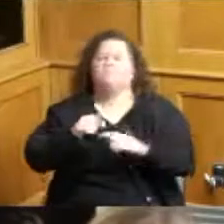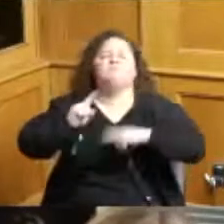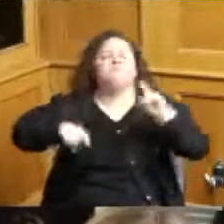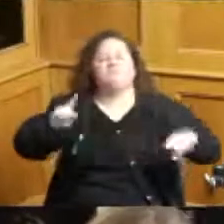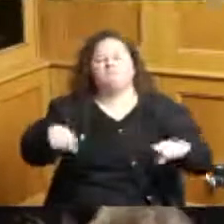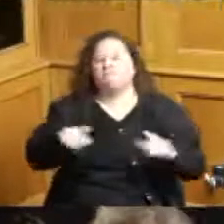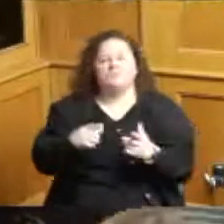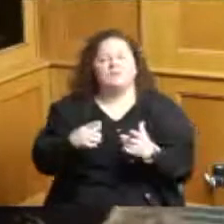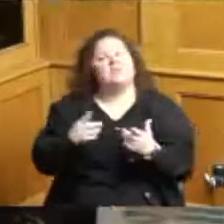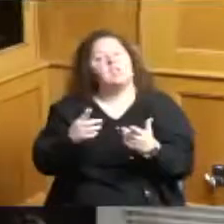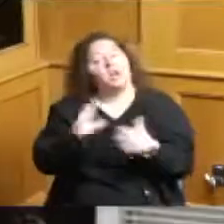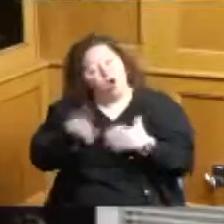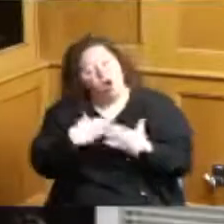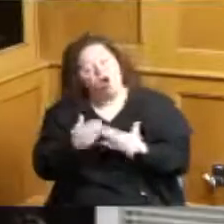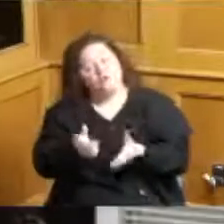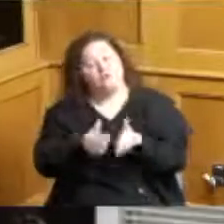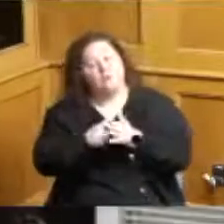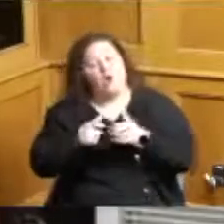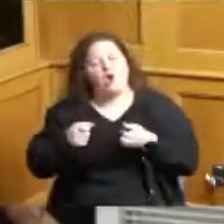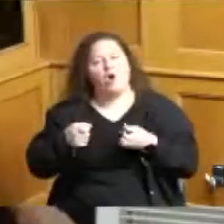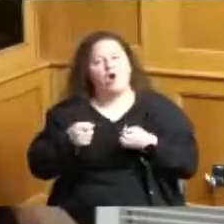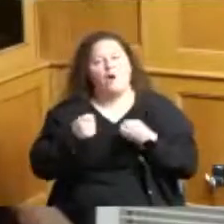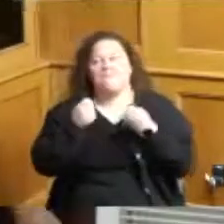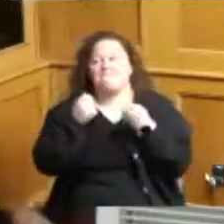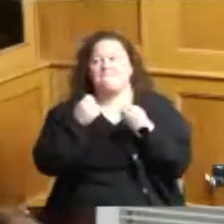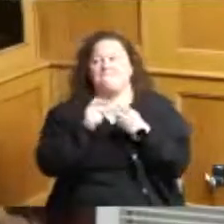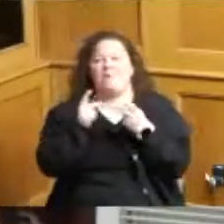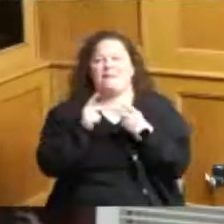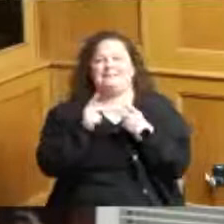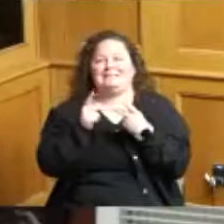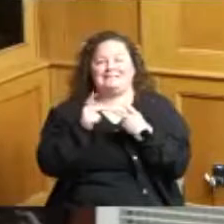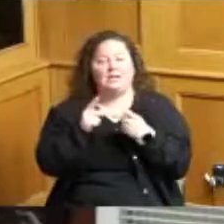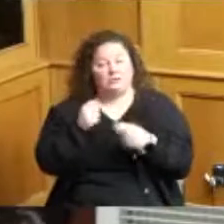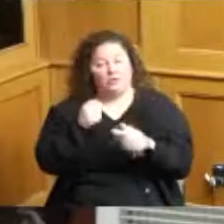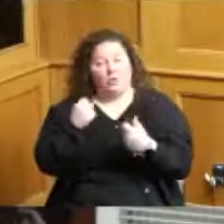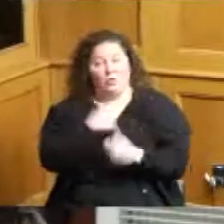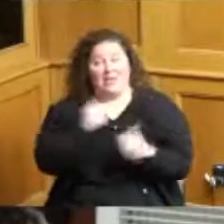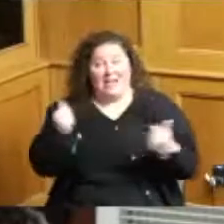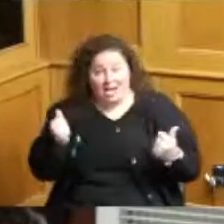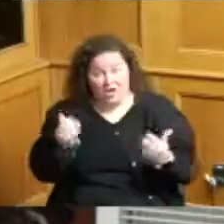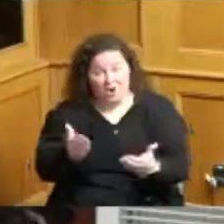them to be safe and we encourage everybody to get go out and get a building permit to make sure that